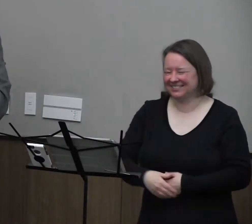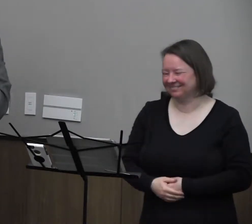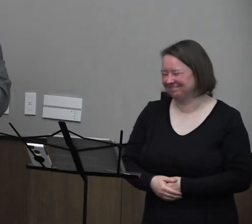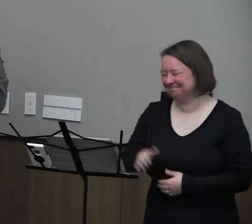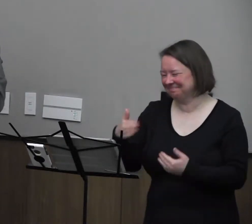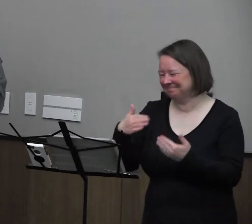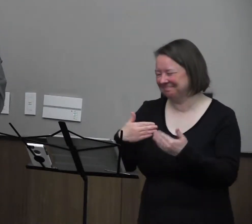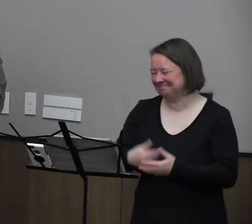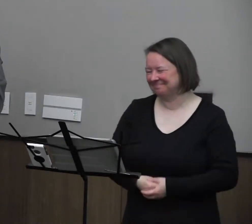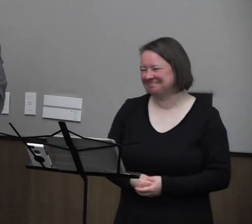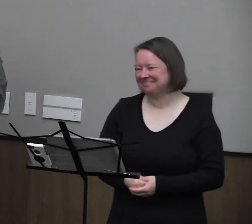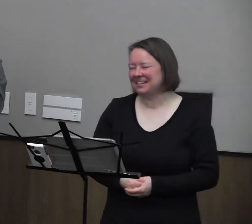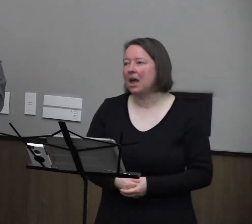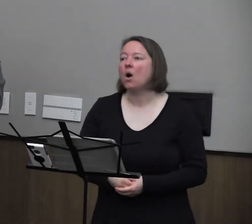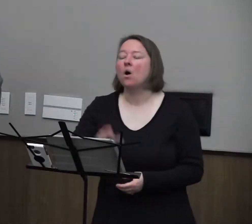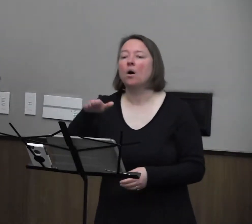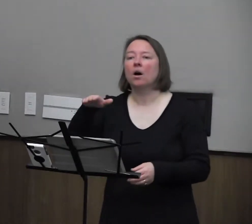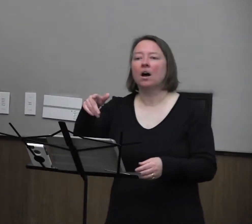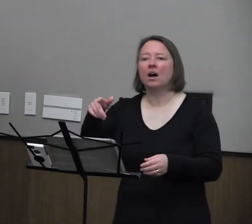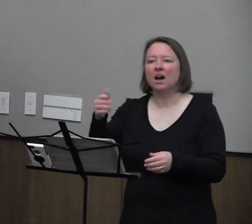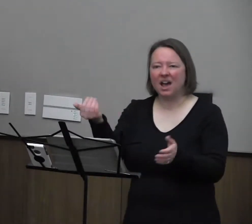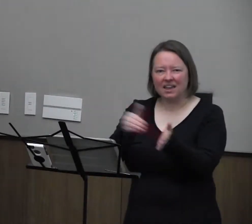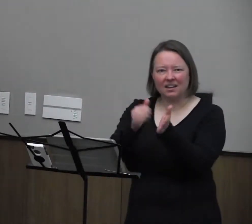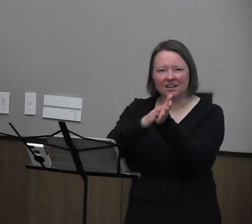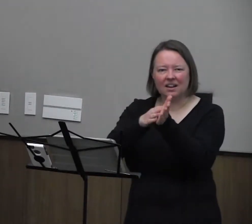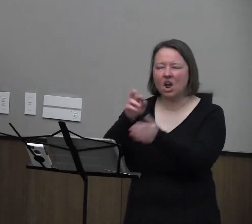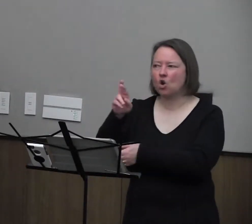Anyway, by the way, let's give another hand to Rita, please.